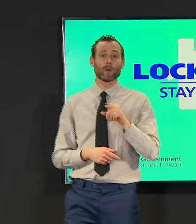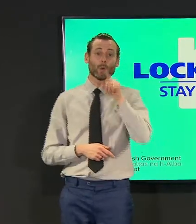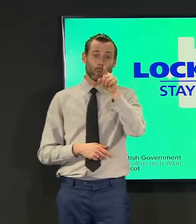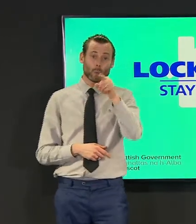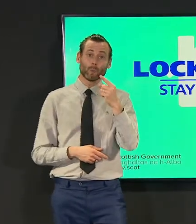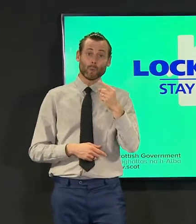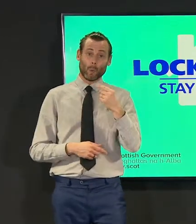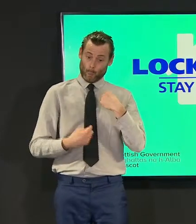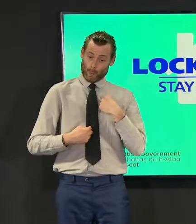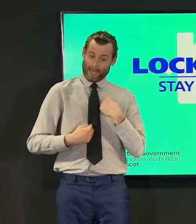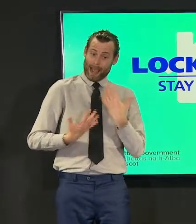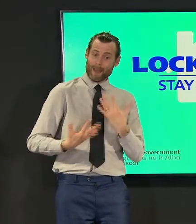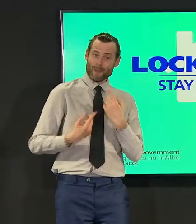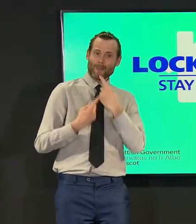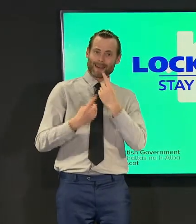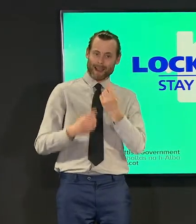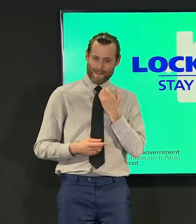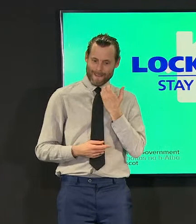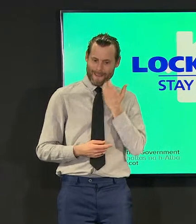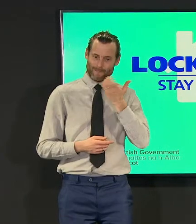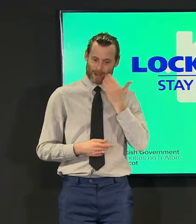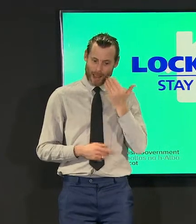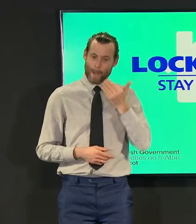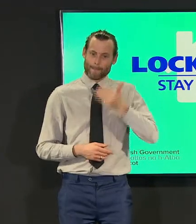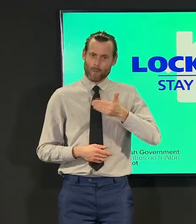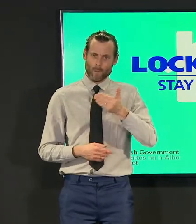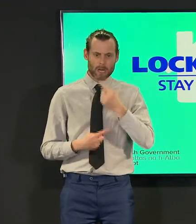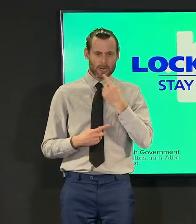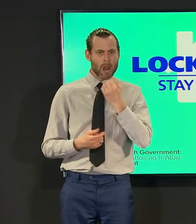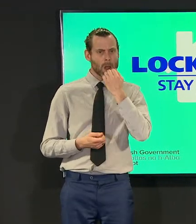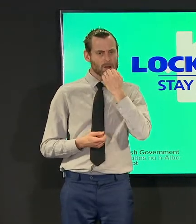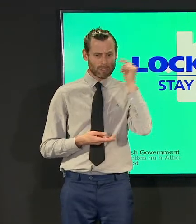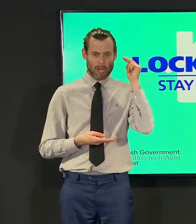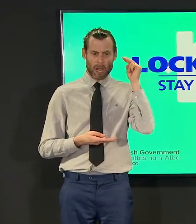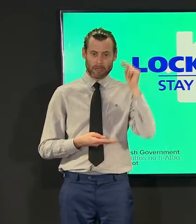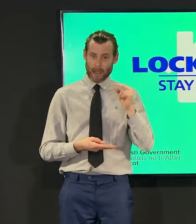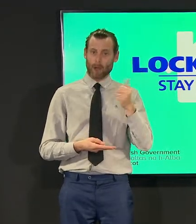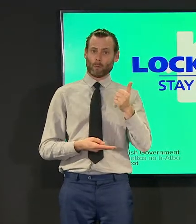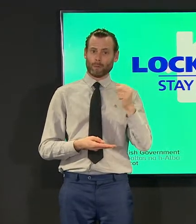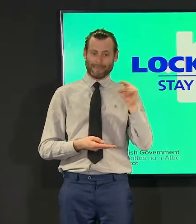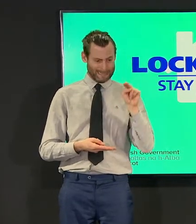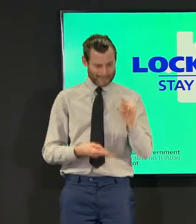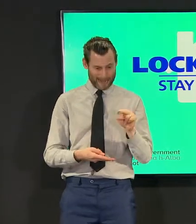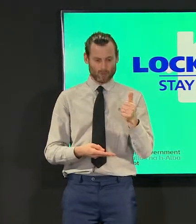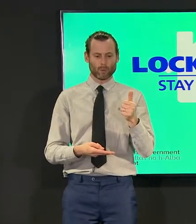good figures other days not so good figures it's not a nice smooth downward line at all